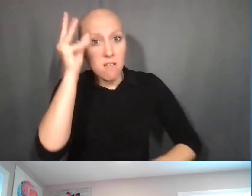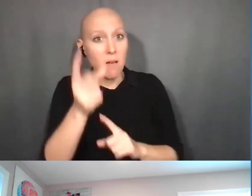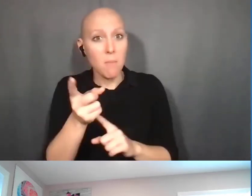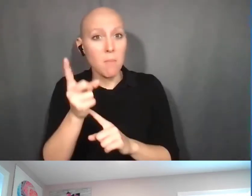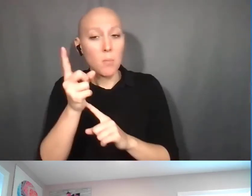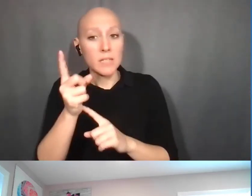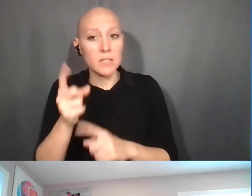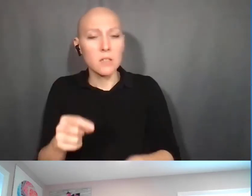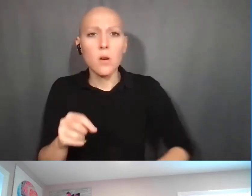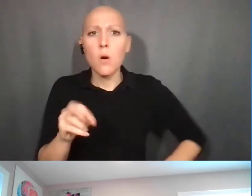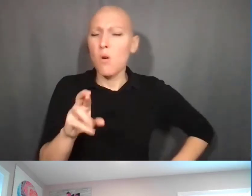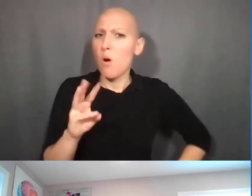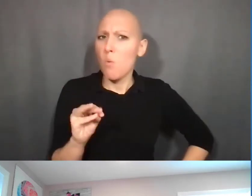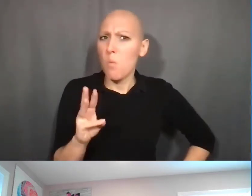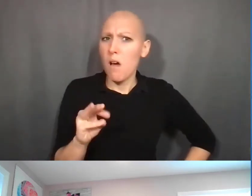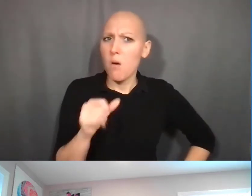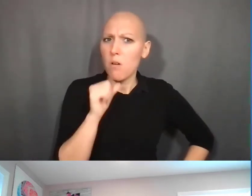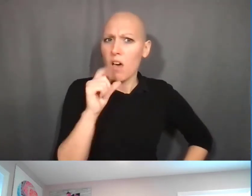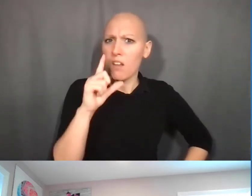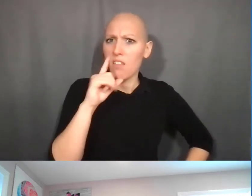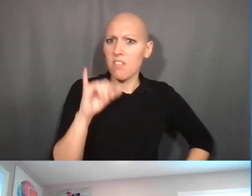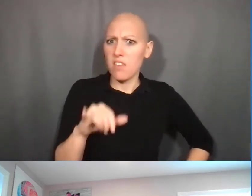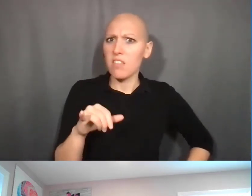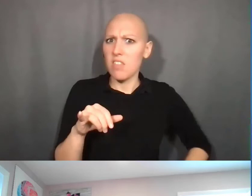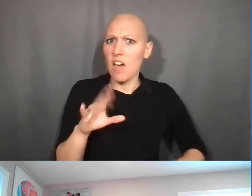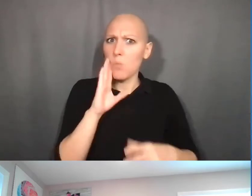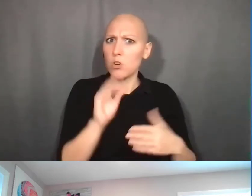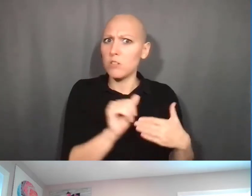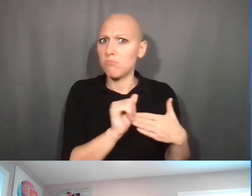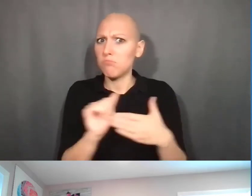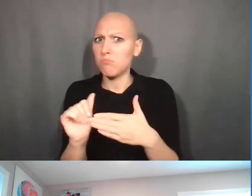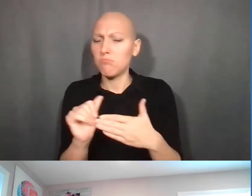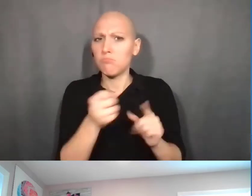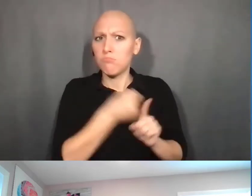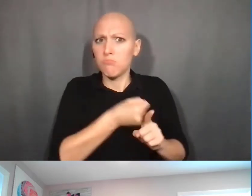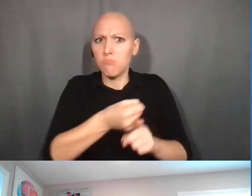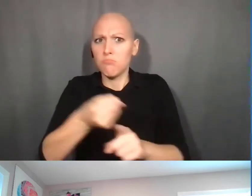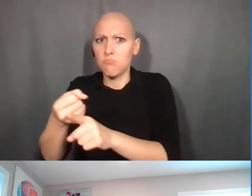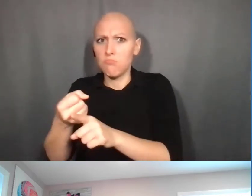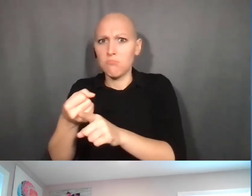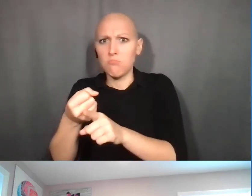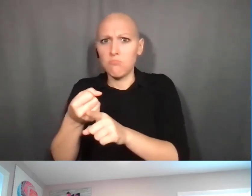this was going to happen, from this or that," but you got to also got a subject invention.